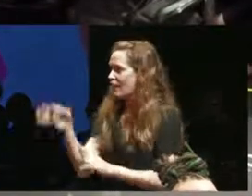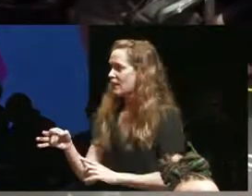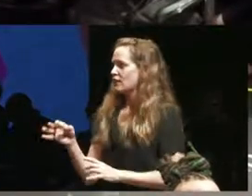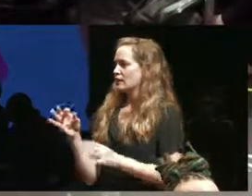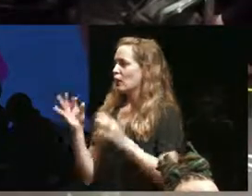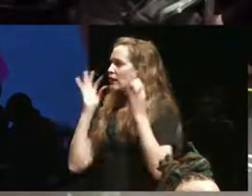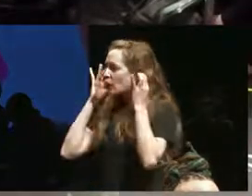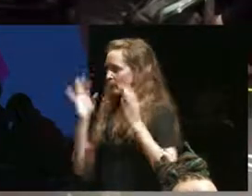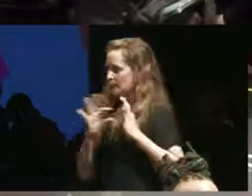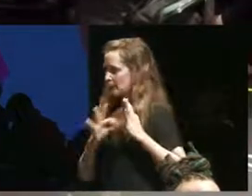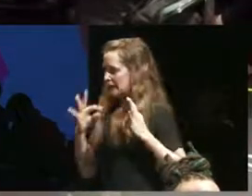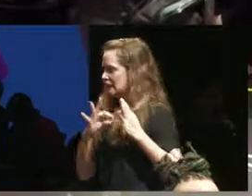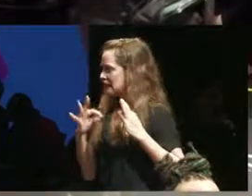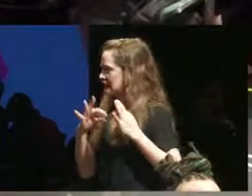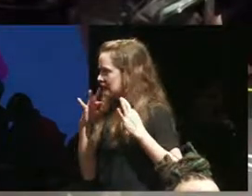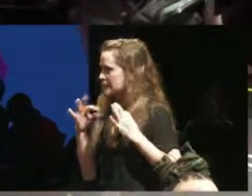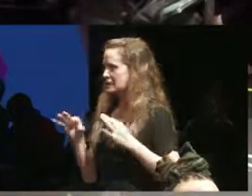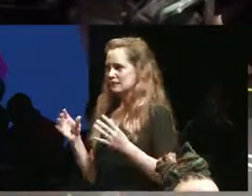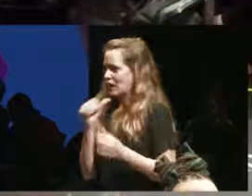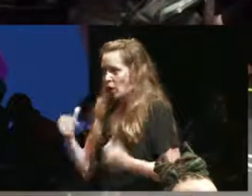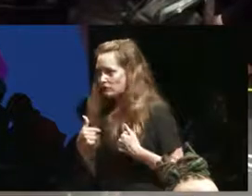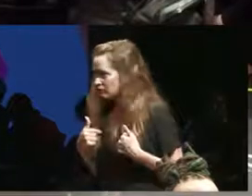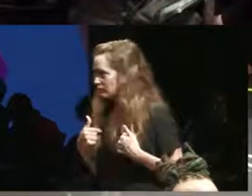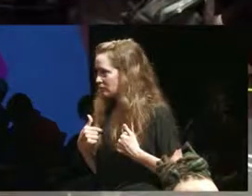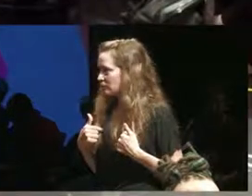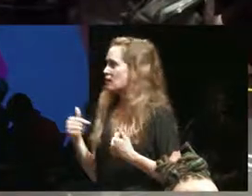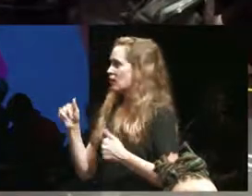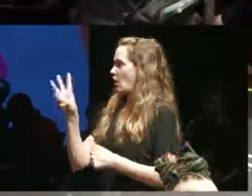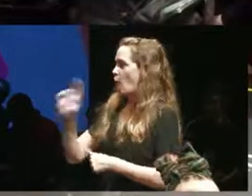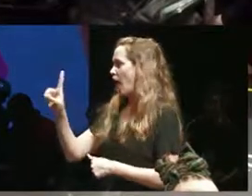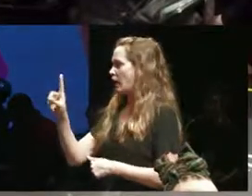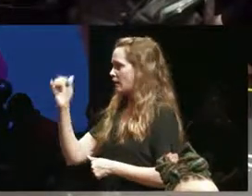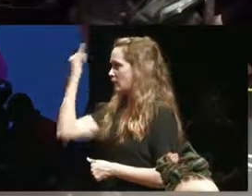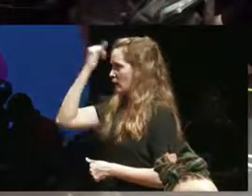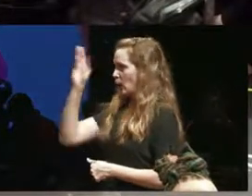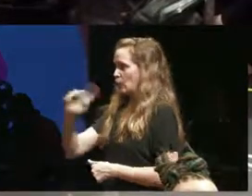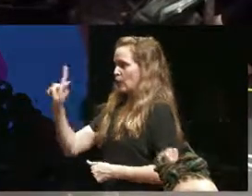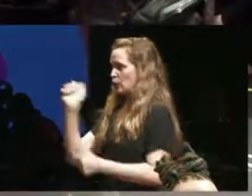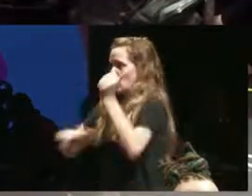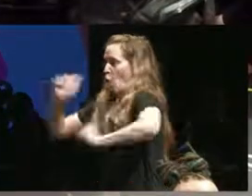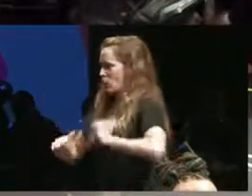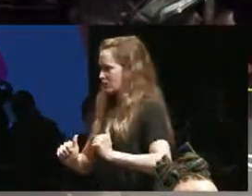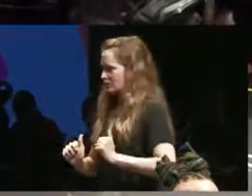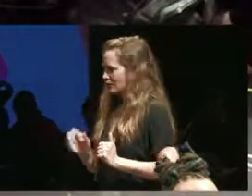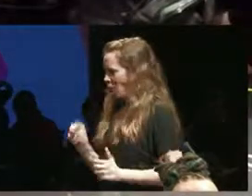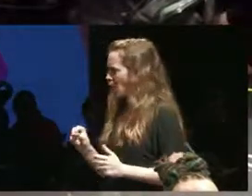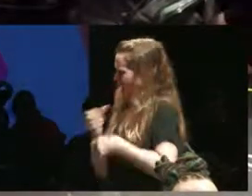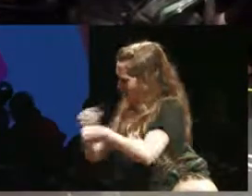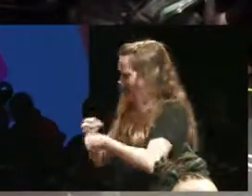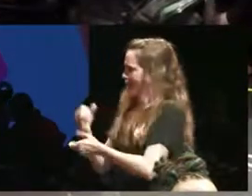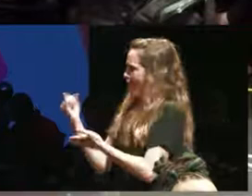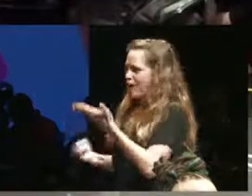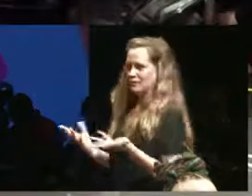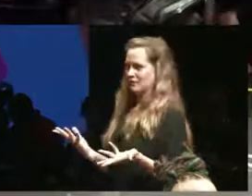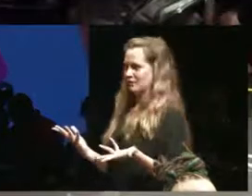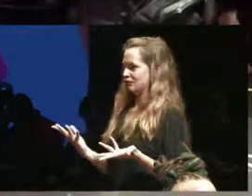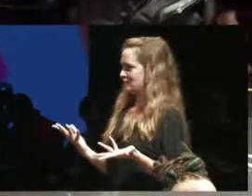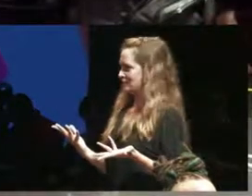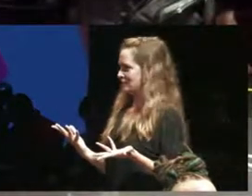I don't do the wild buffalo bill shows I make art and so it's indigenous art